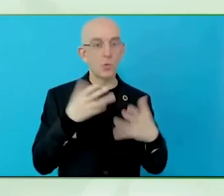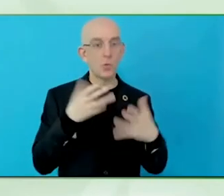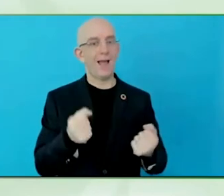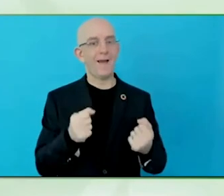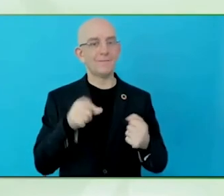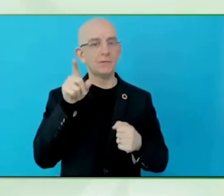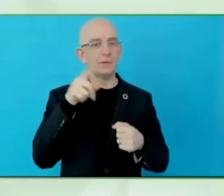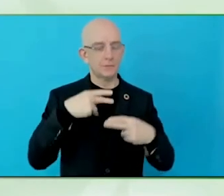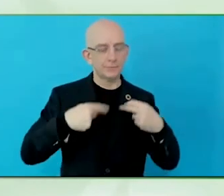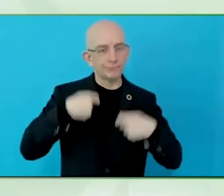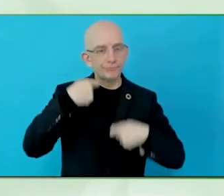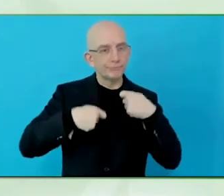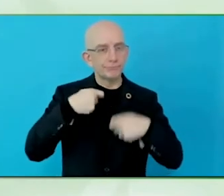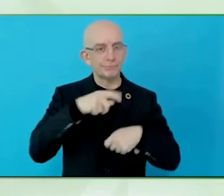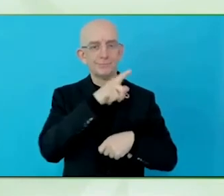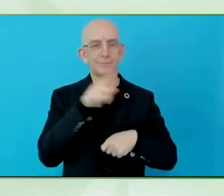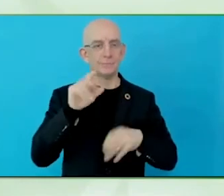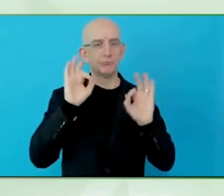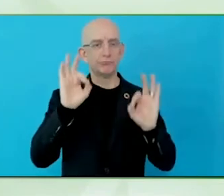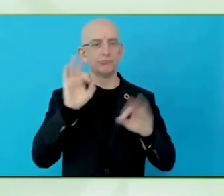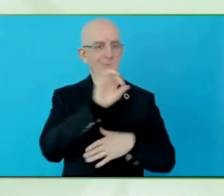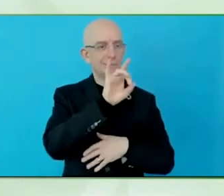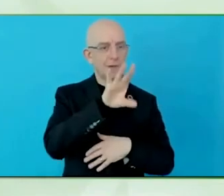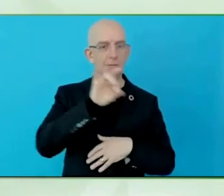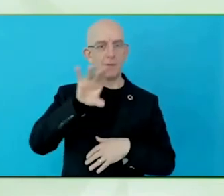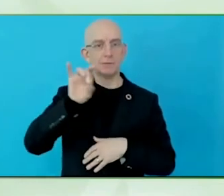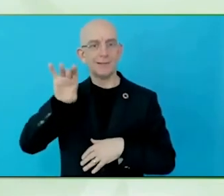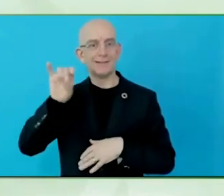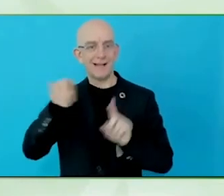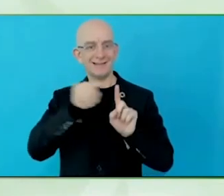So, there is already a movement going around the LGBT community,